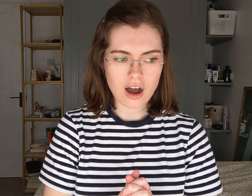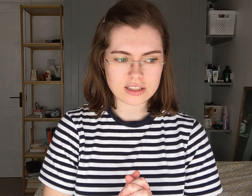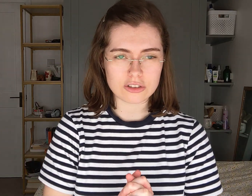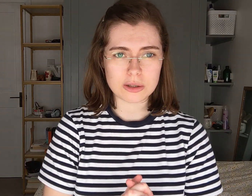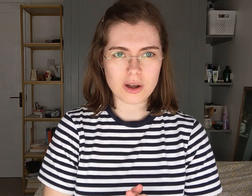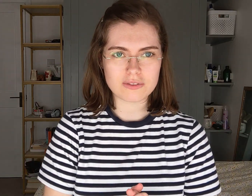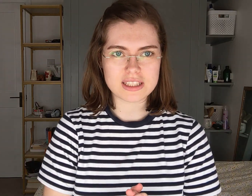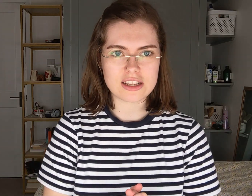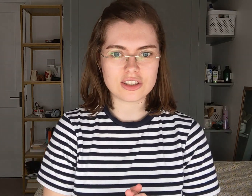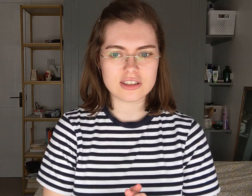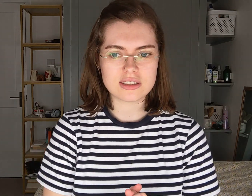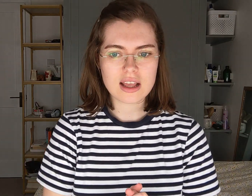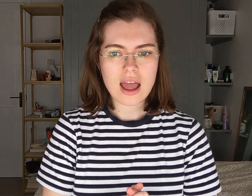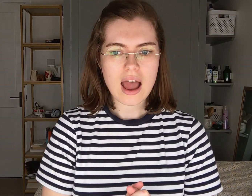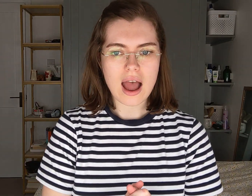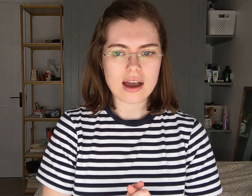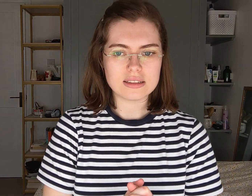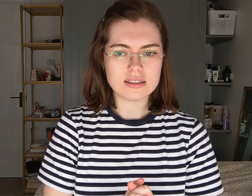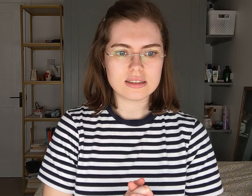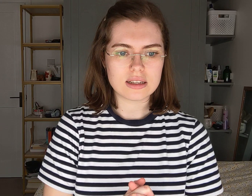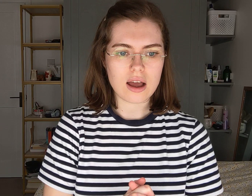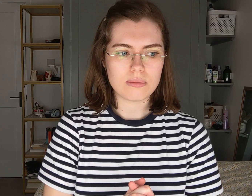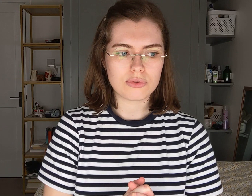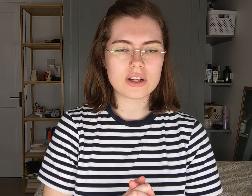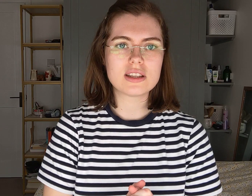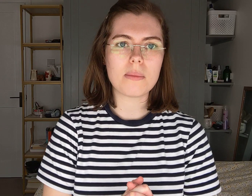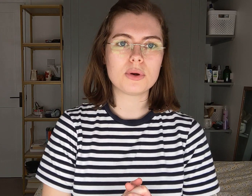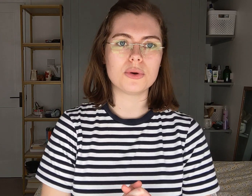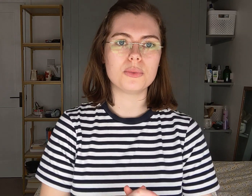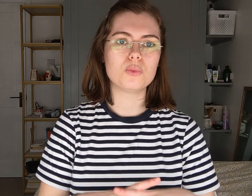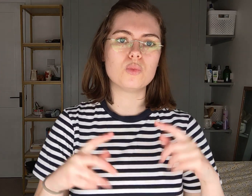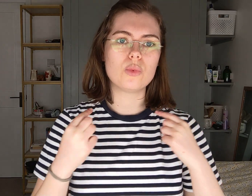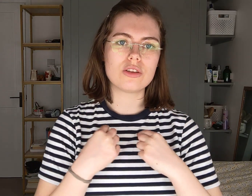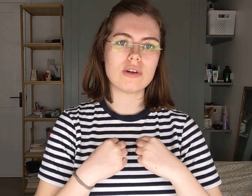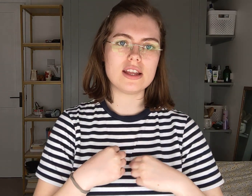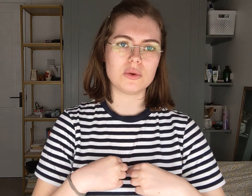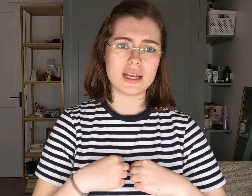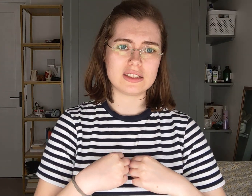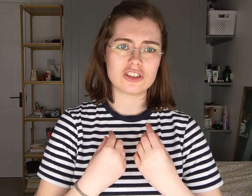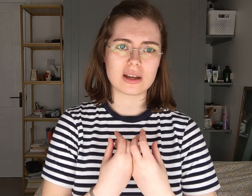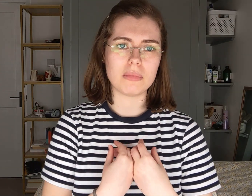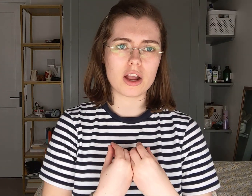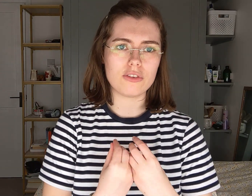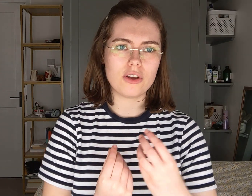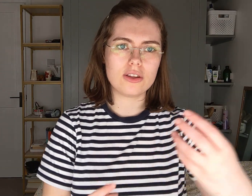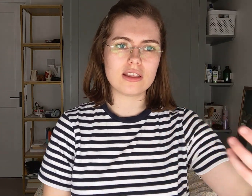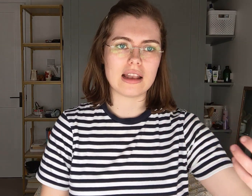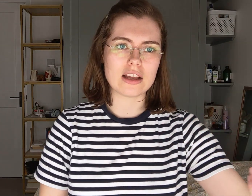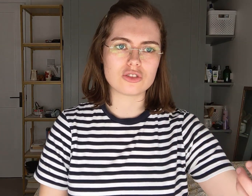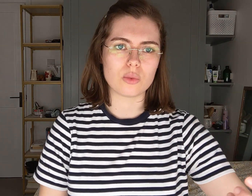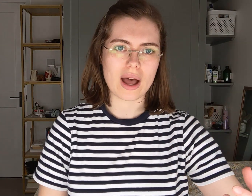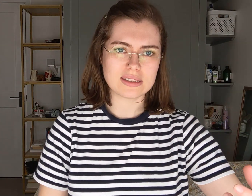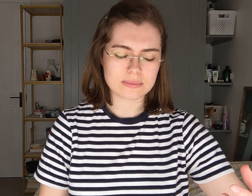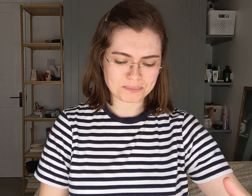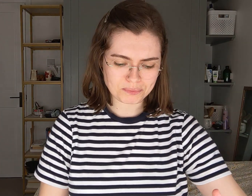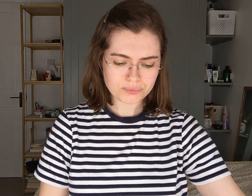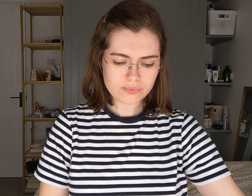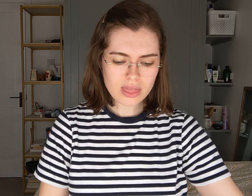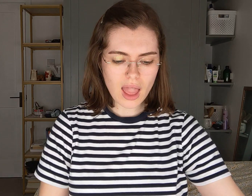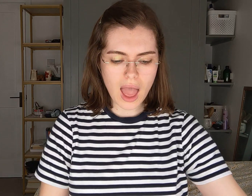hard in Group conversations. And for example, with a radio aid, it's just like a microphone that the lecturer wears.And.The lecturer